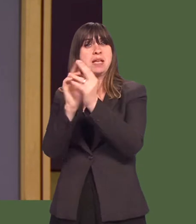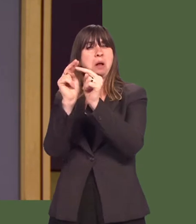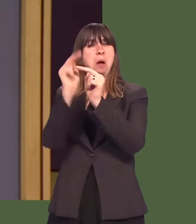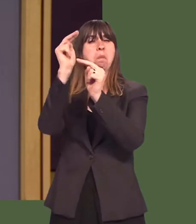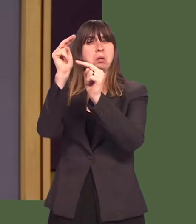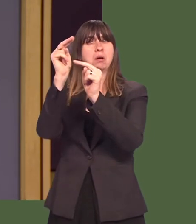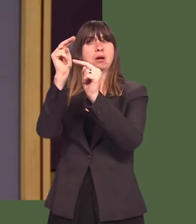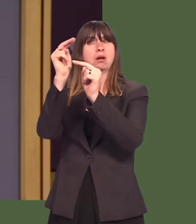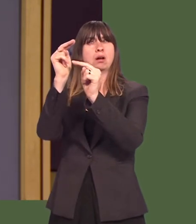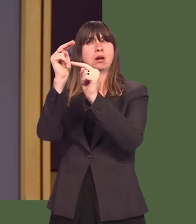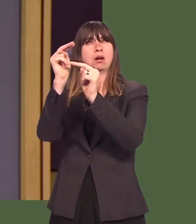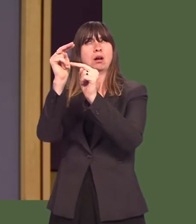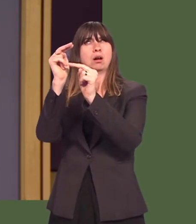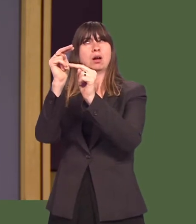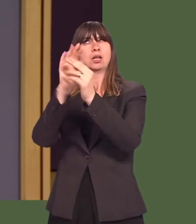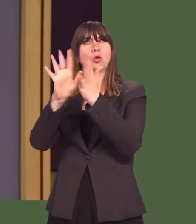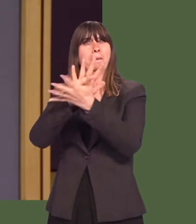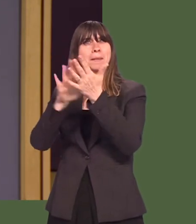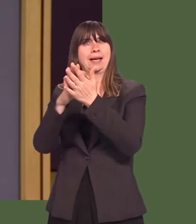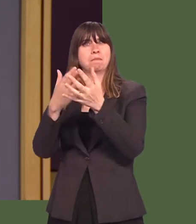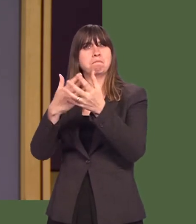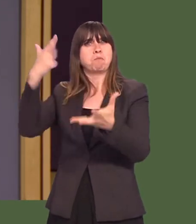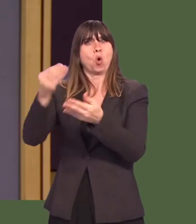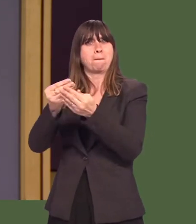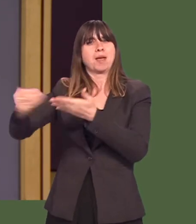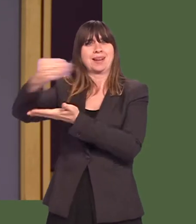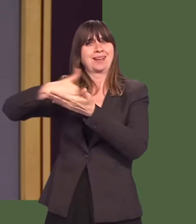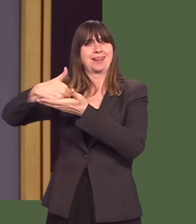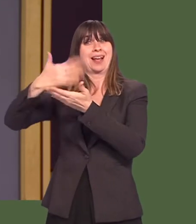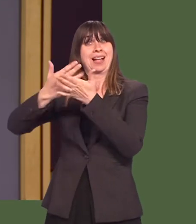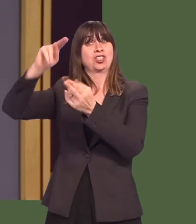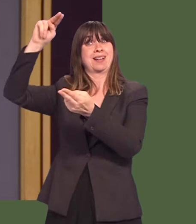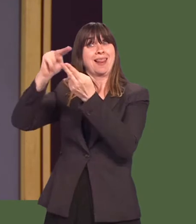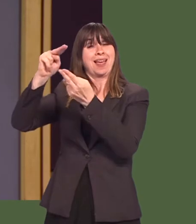So, it seems to be rather counterproductive to stand on a policy that increases tax rates